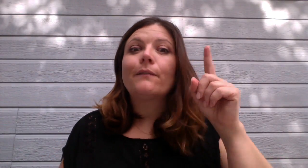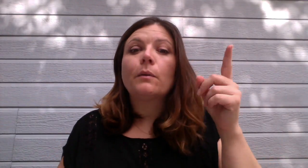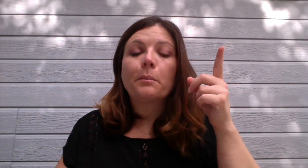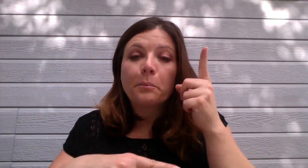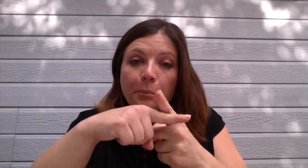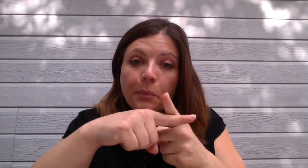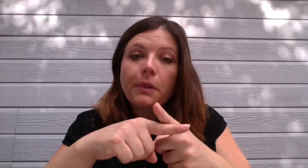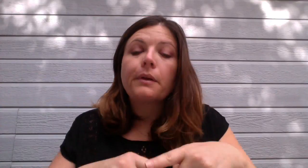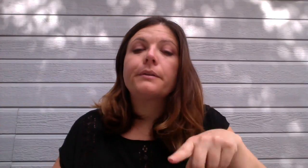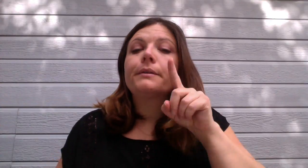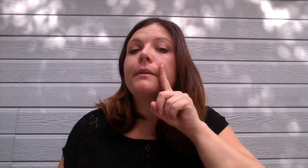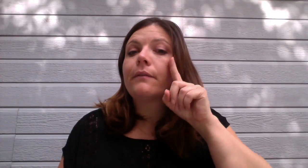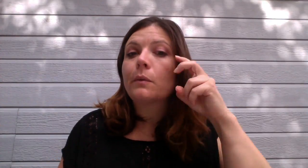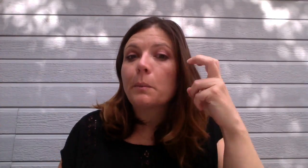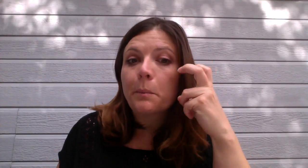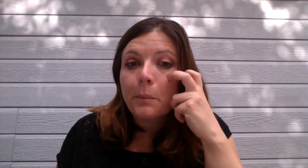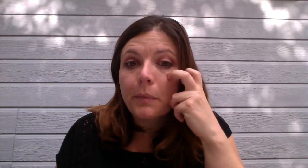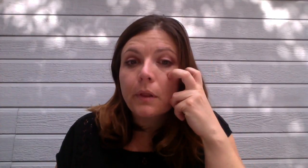deaf plus (with disabilities), deaf-blind, and more!